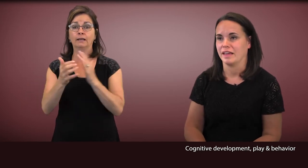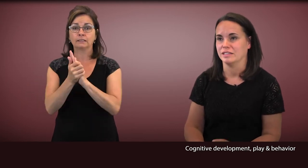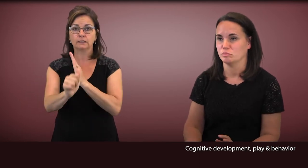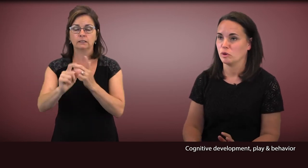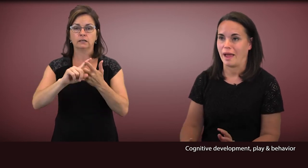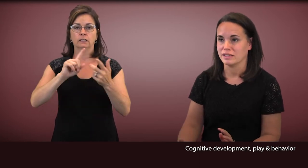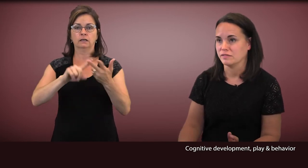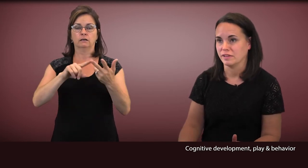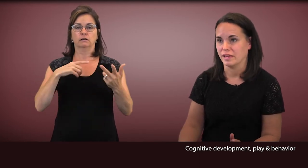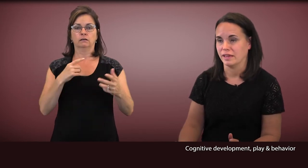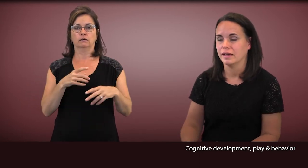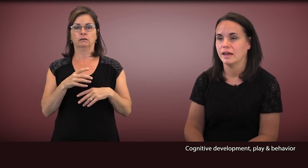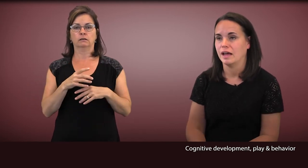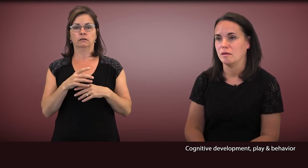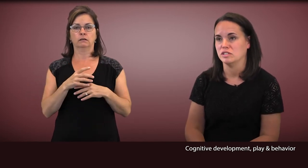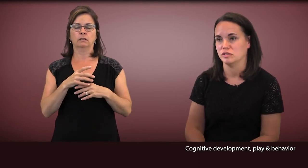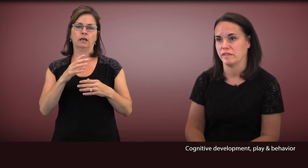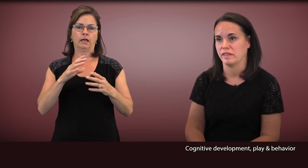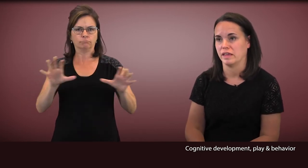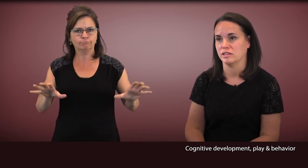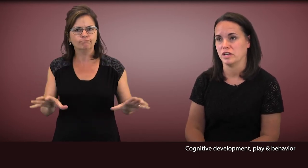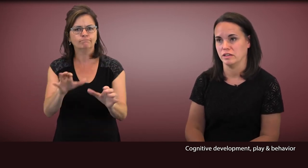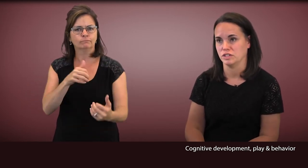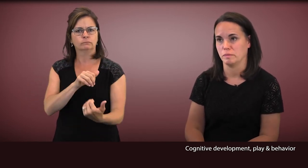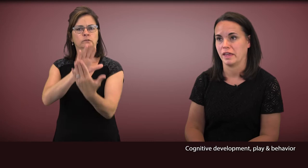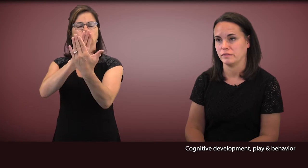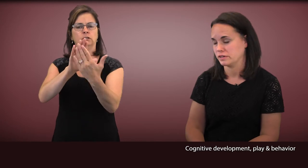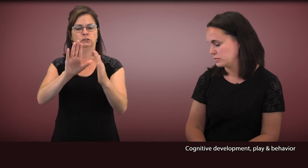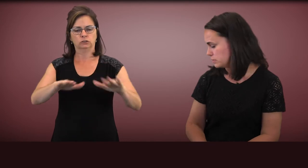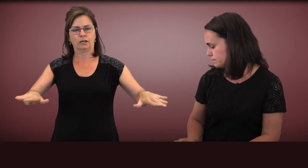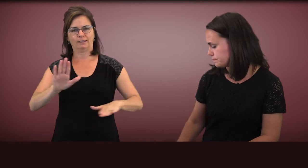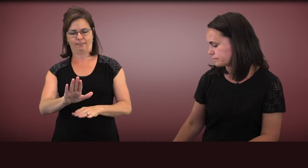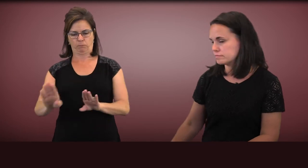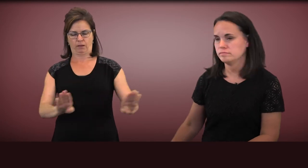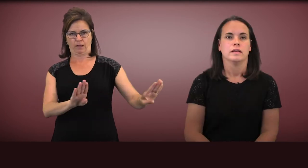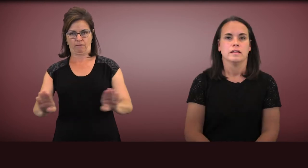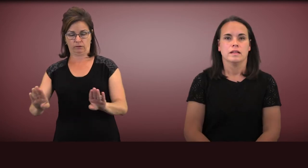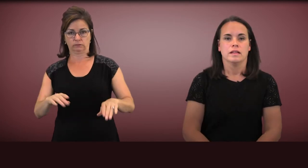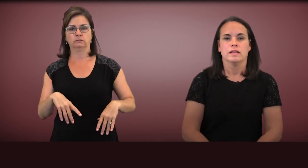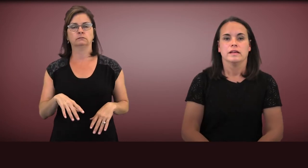and proactively addressing challenging behaviors.